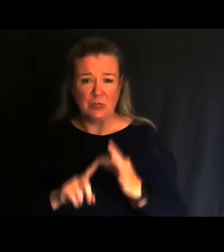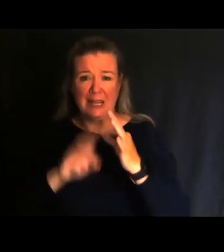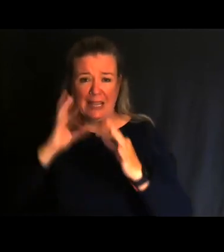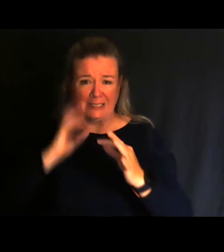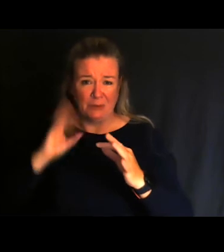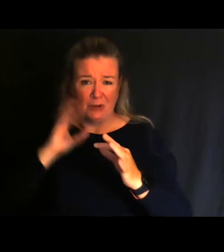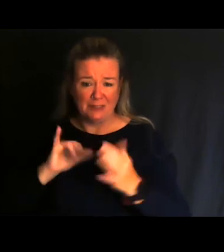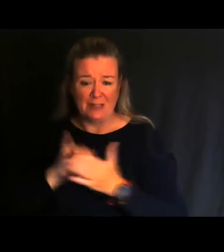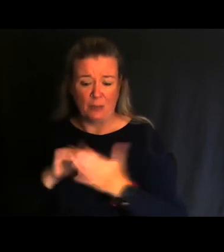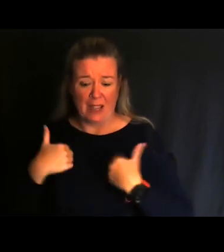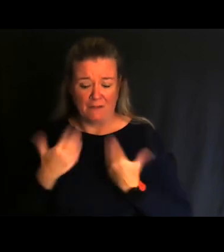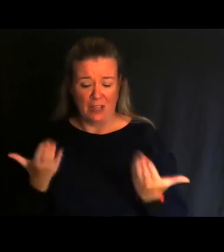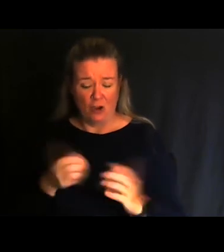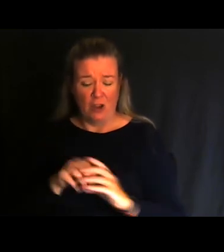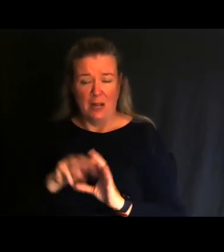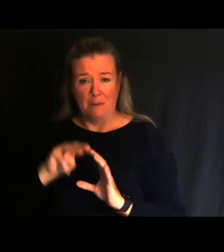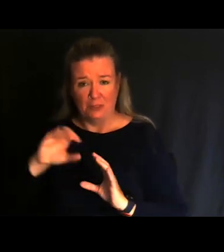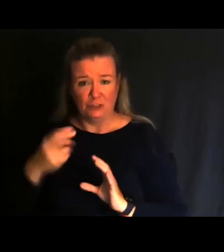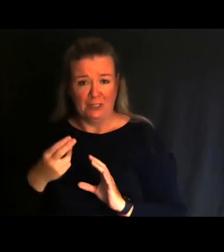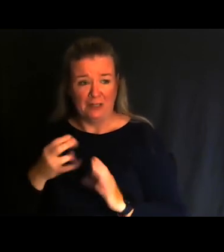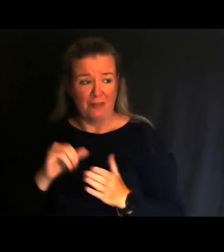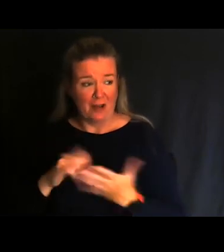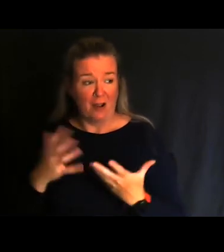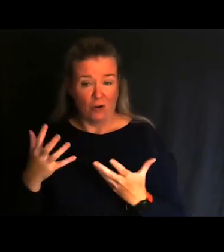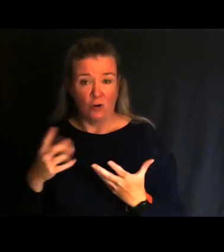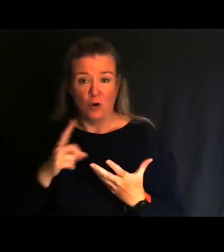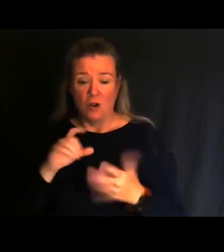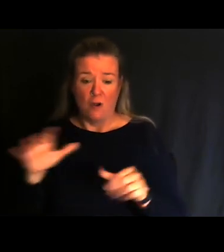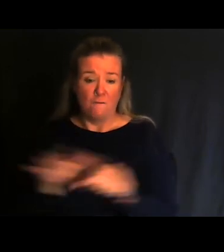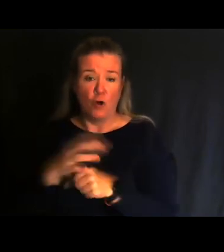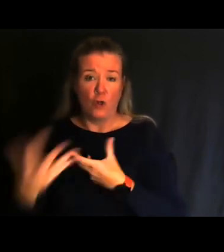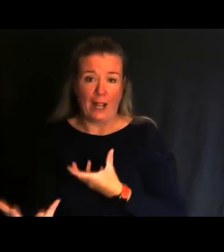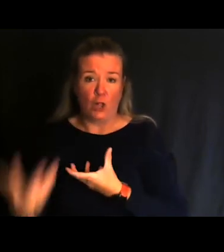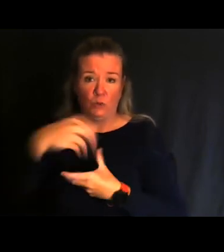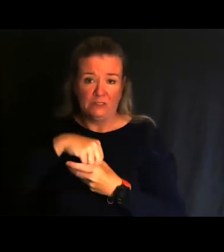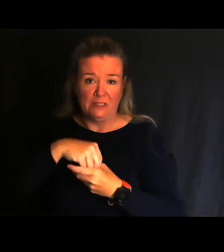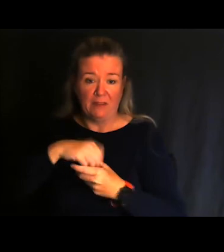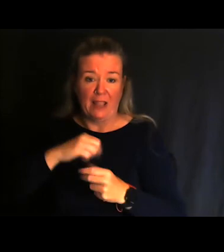that we have here in Michigan that are inclusive as well as universally accessible.